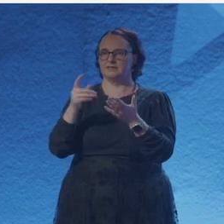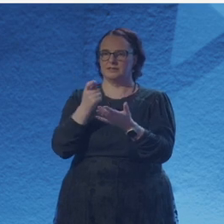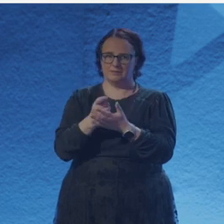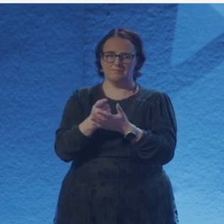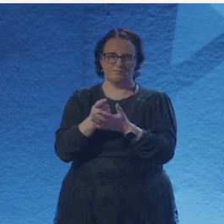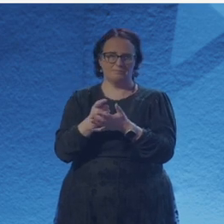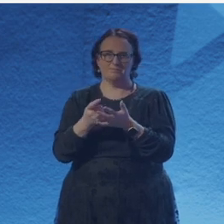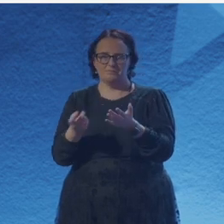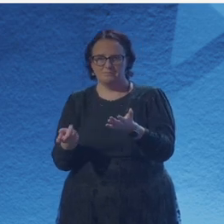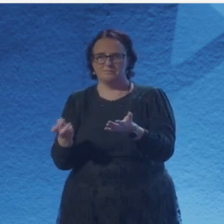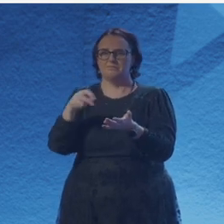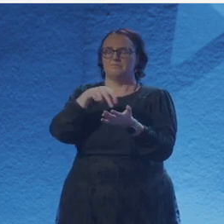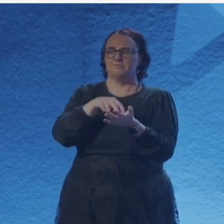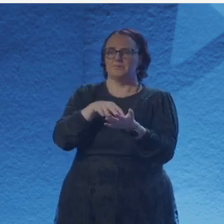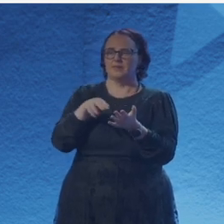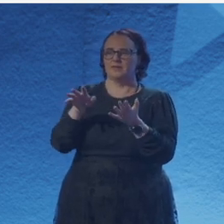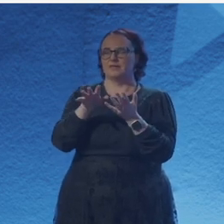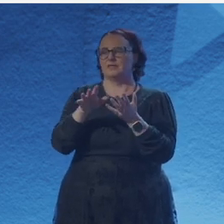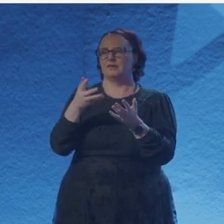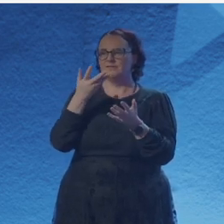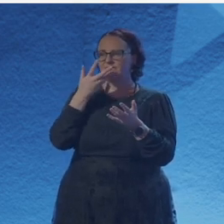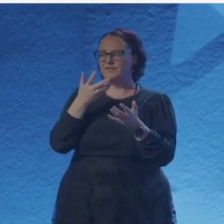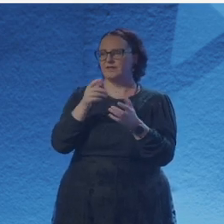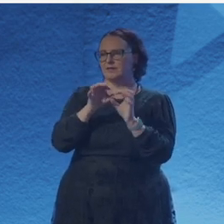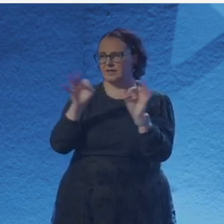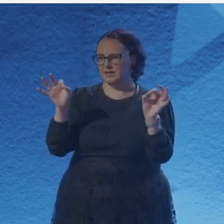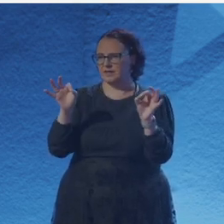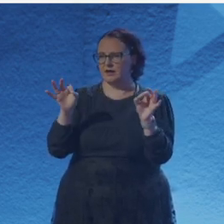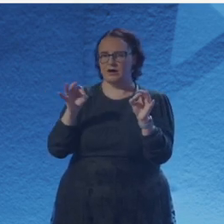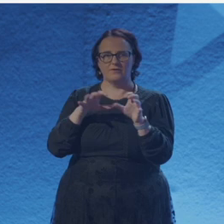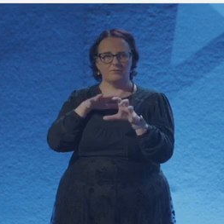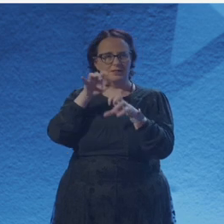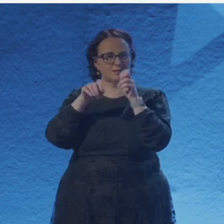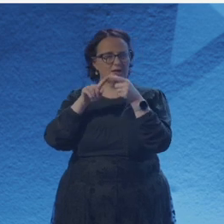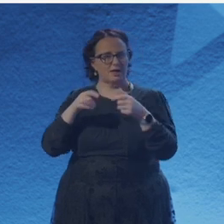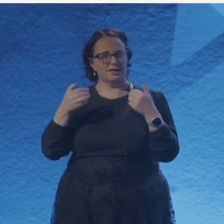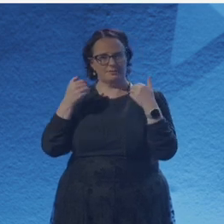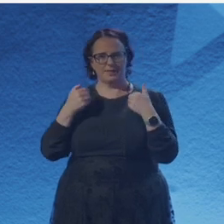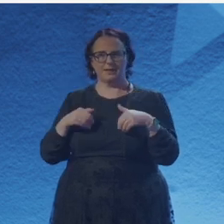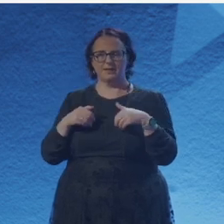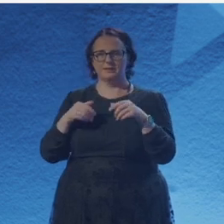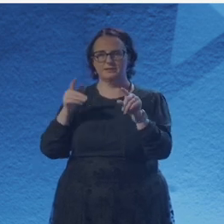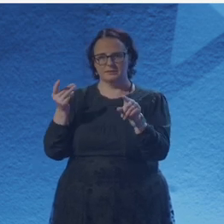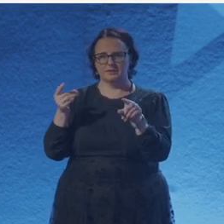of the Appalachians, of the Hajar, of the Himalayans. And sparks spasmed in my muscles